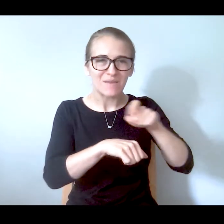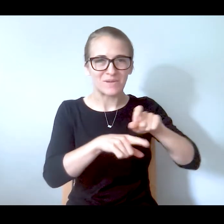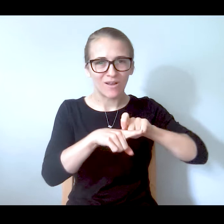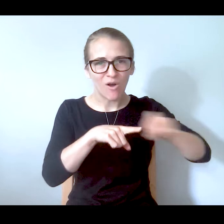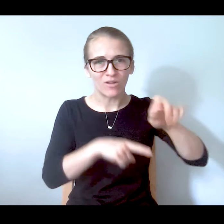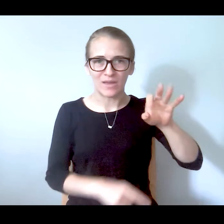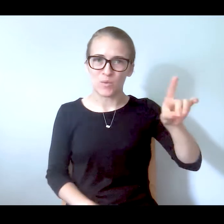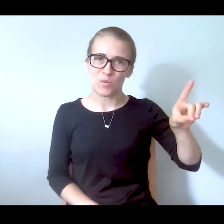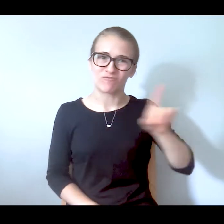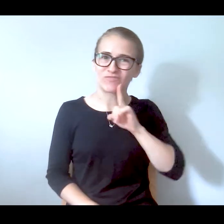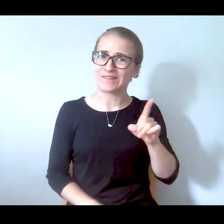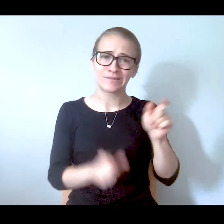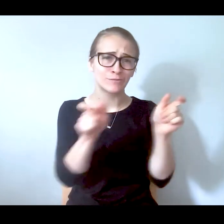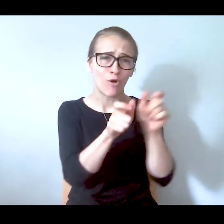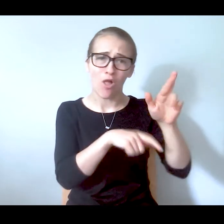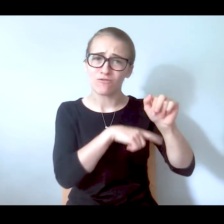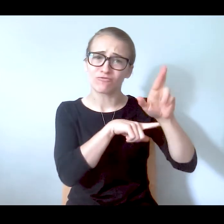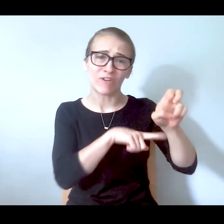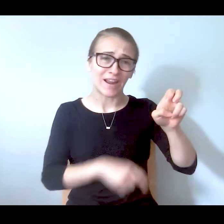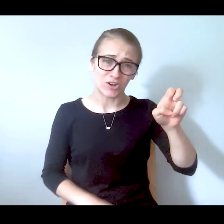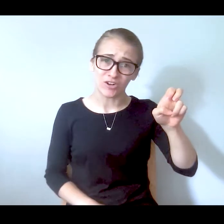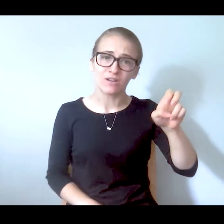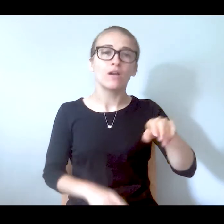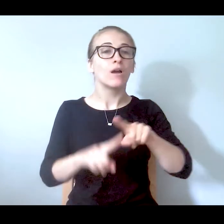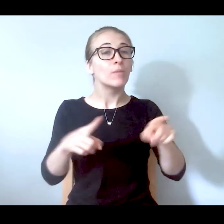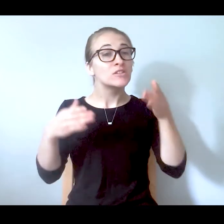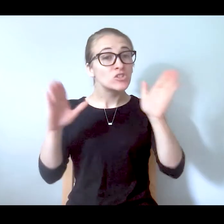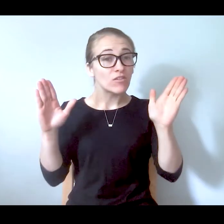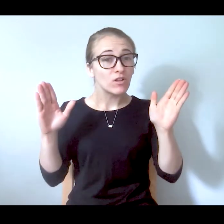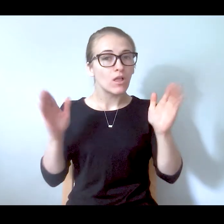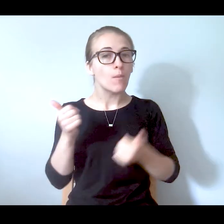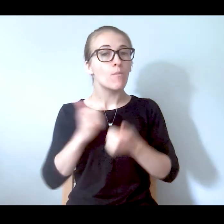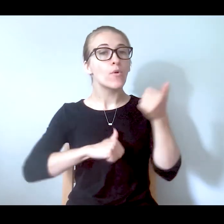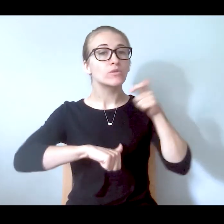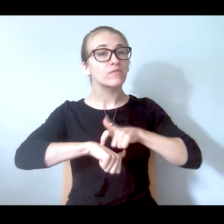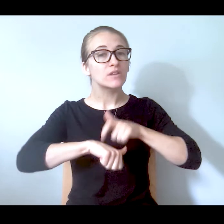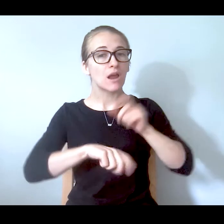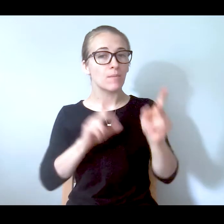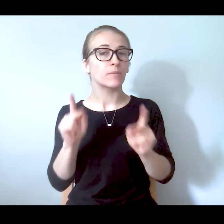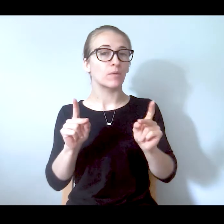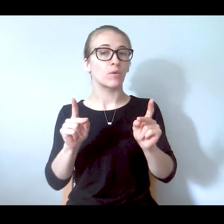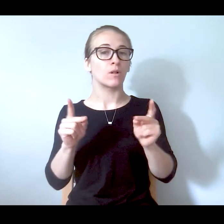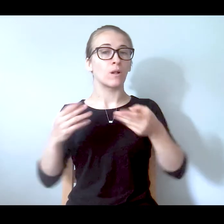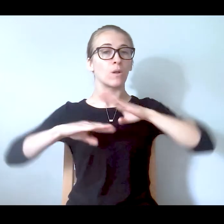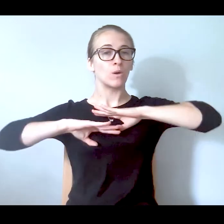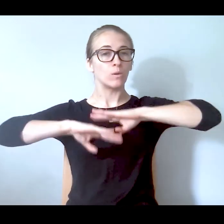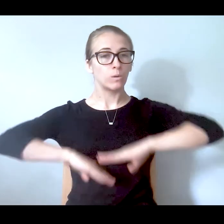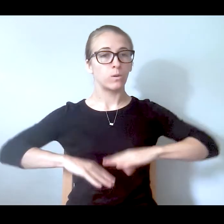small. But generally, most of the time people were de-escalating with a little bit of supportive